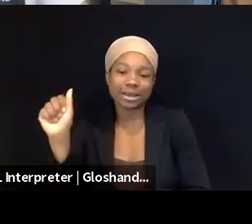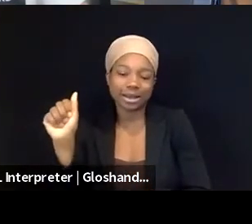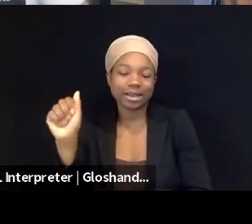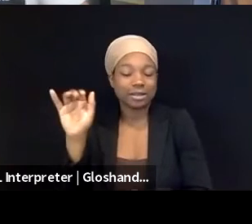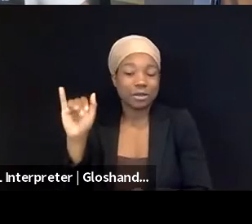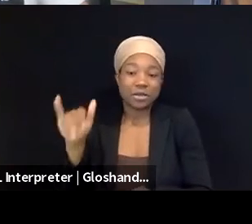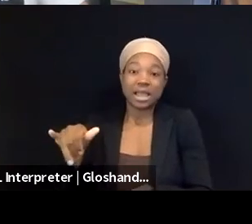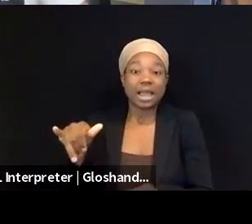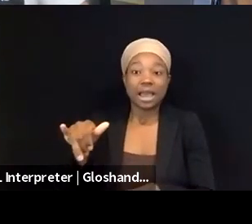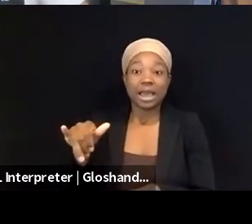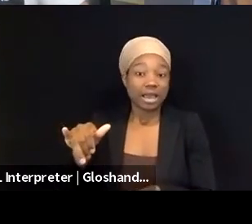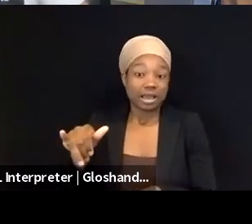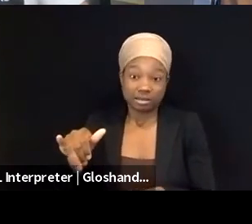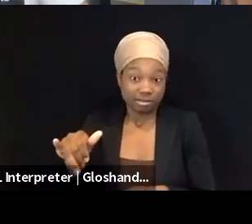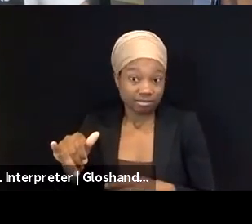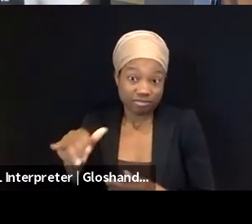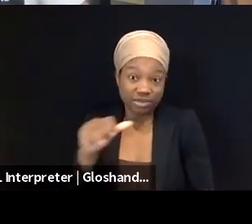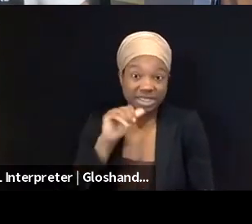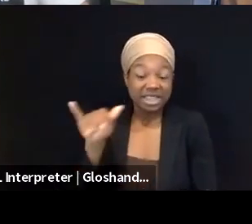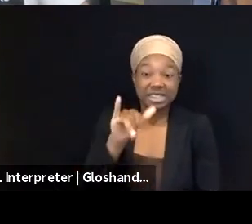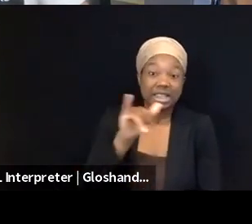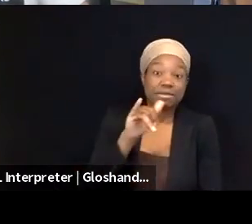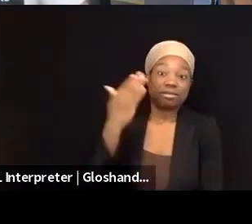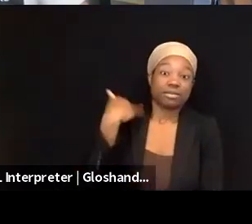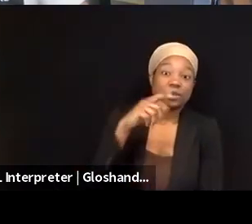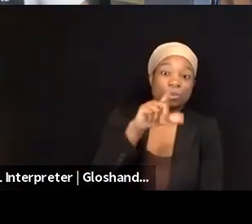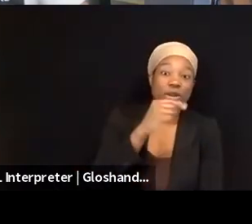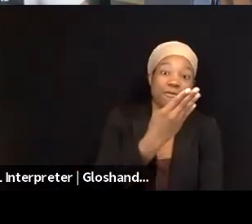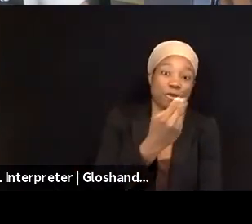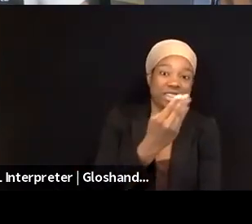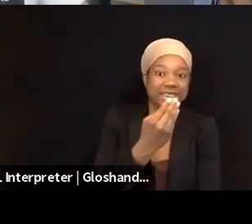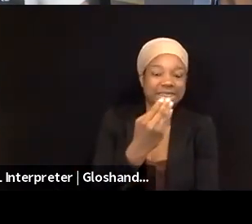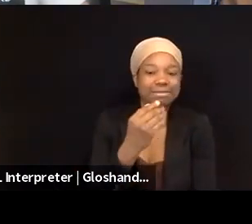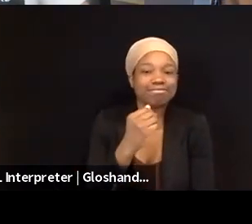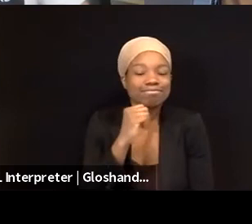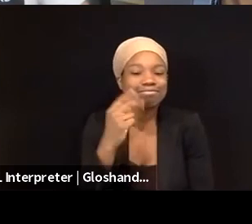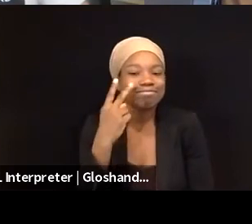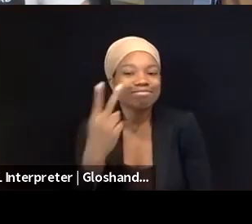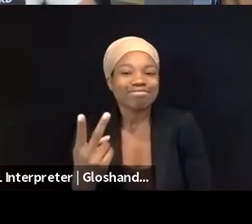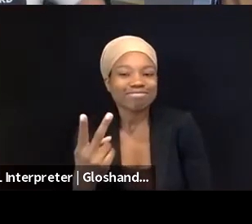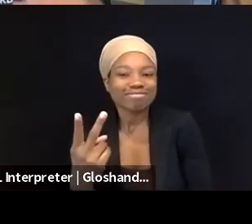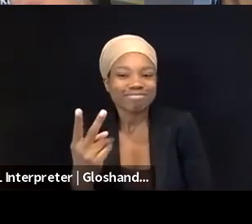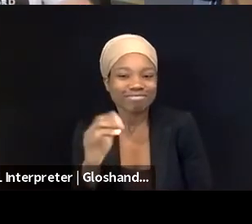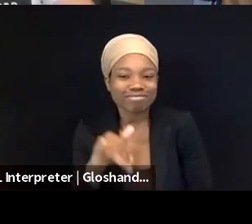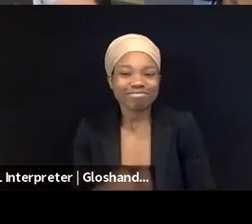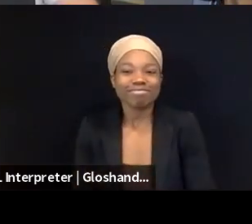For example, if I compare like 2014, et cetera, these phenomenon hardly existed.